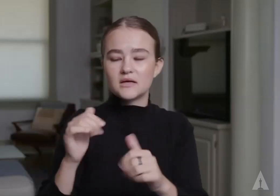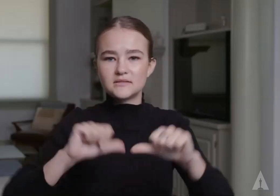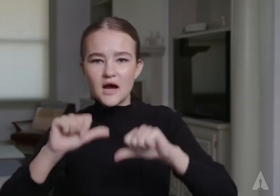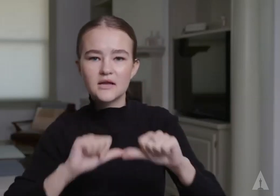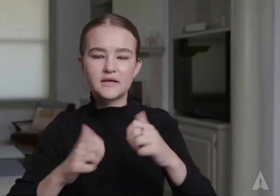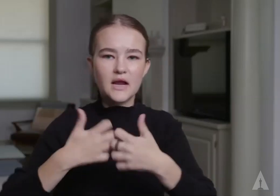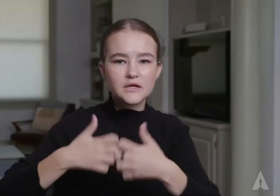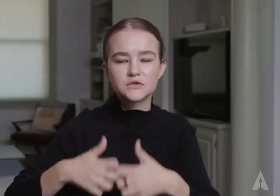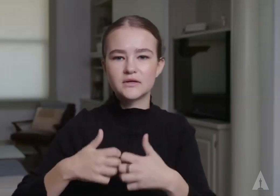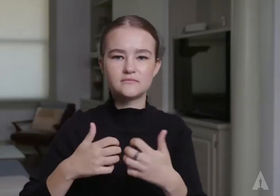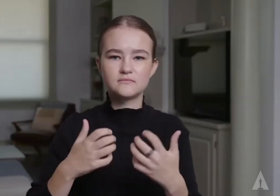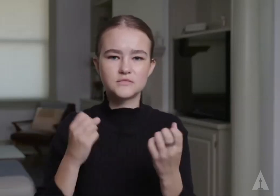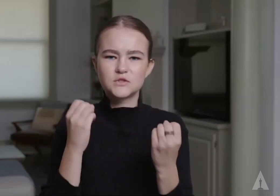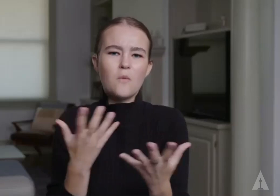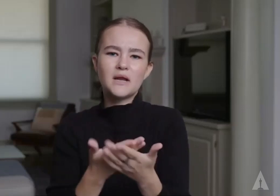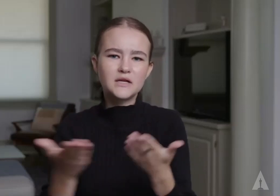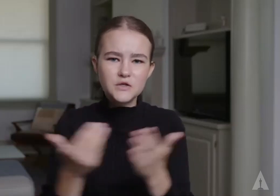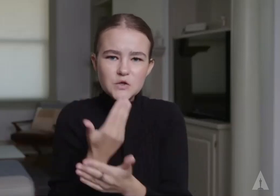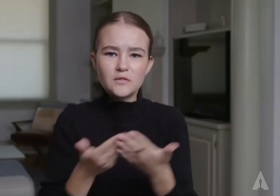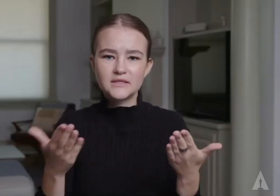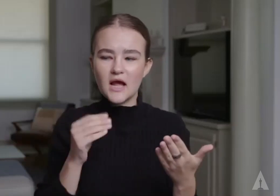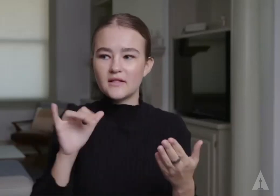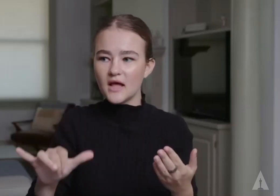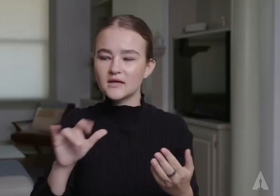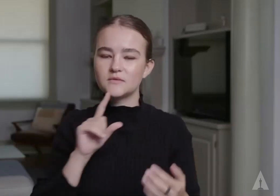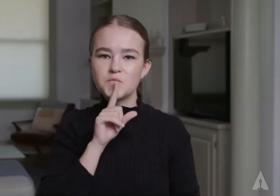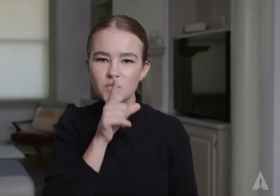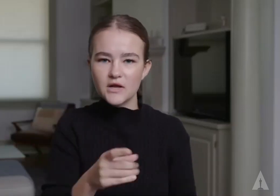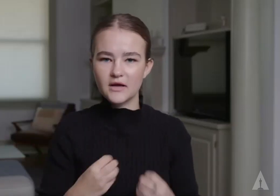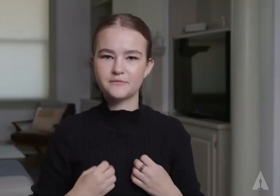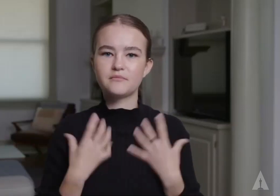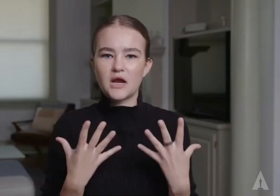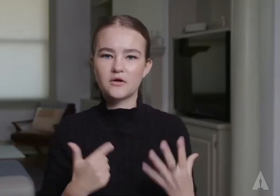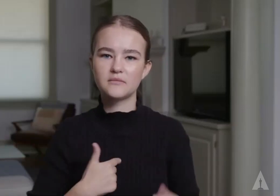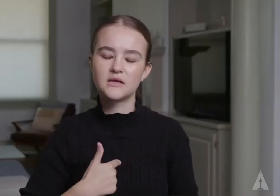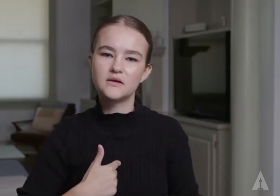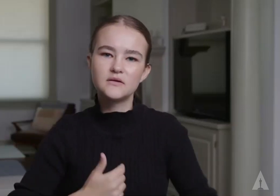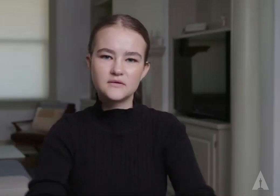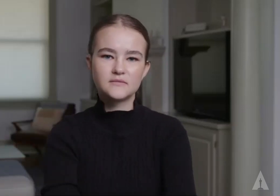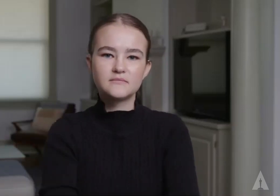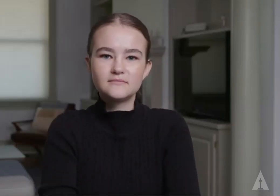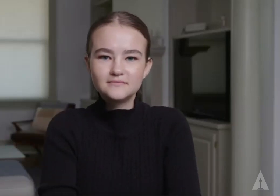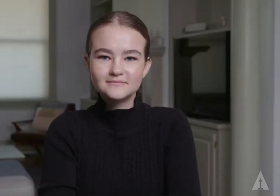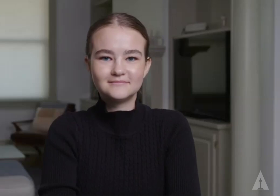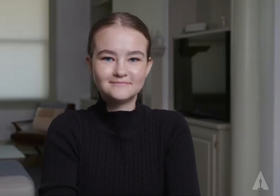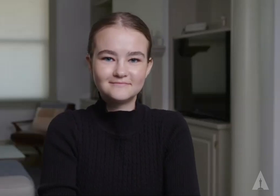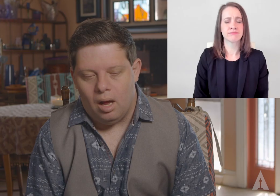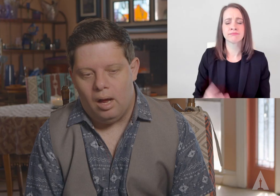whether it's technology or science or media. And it's so inspiring.